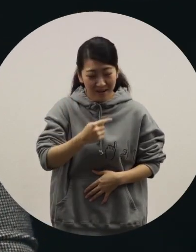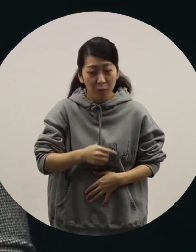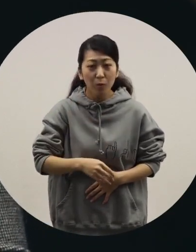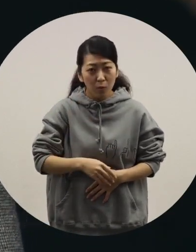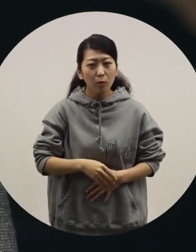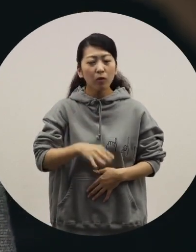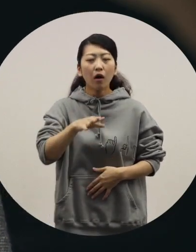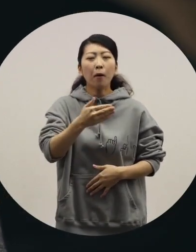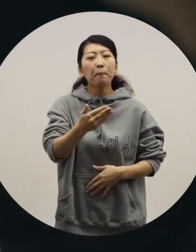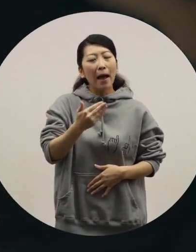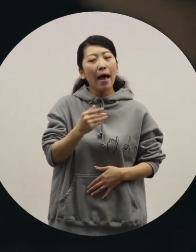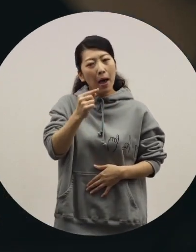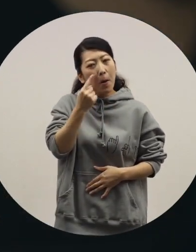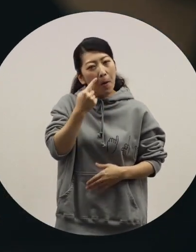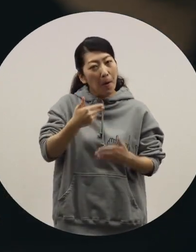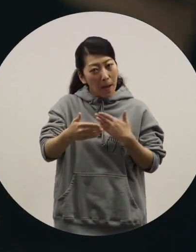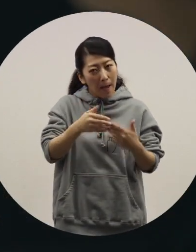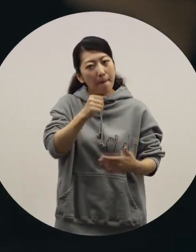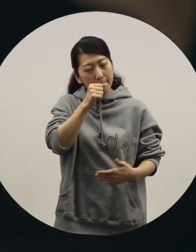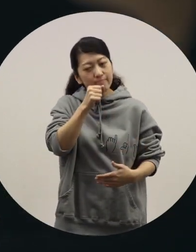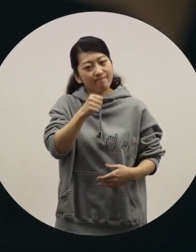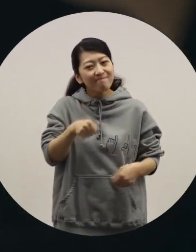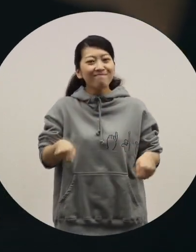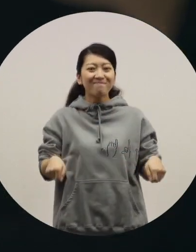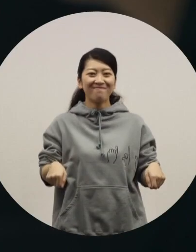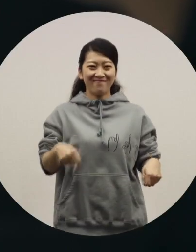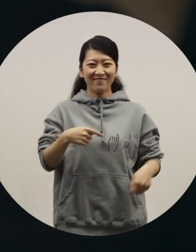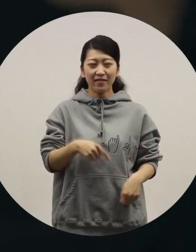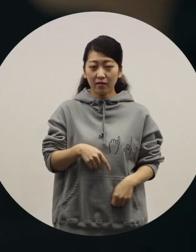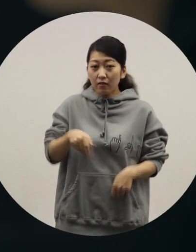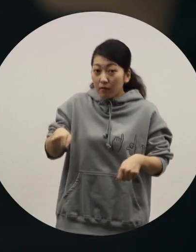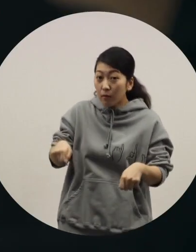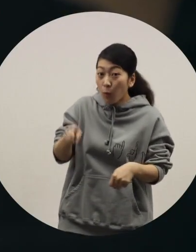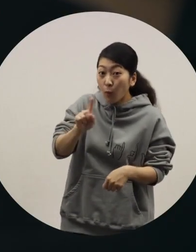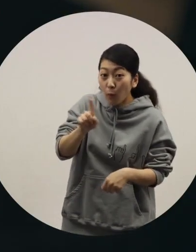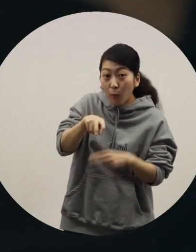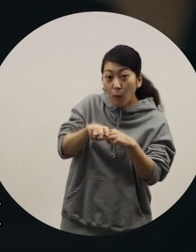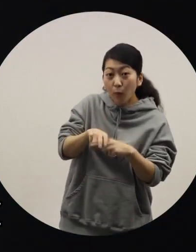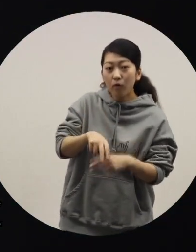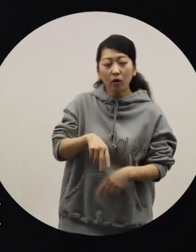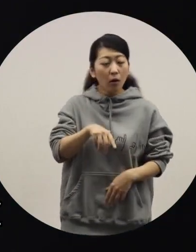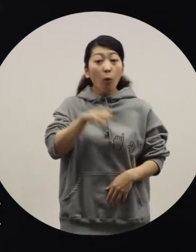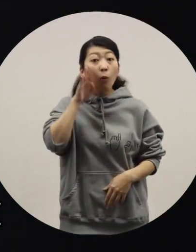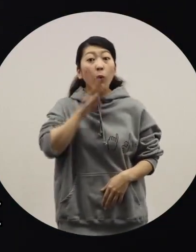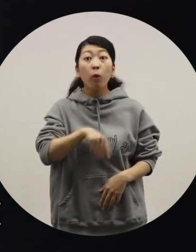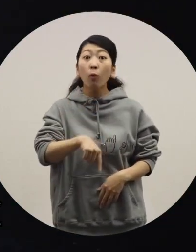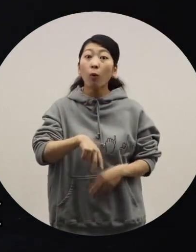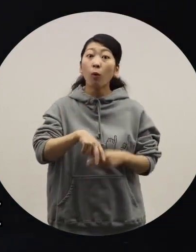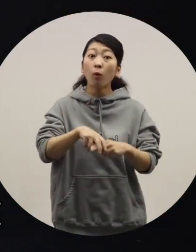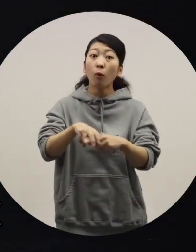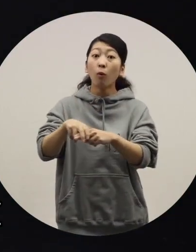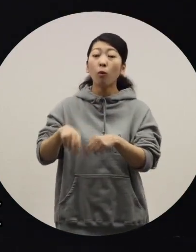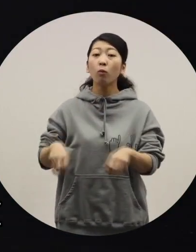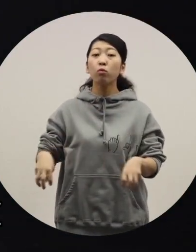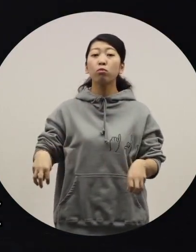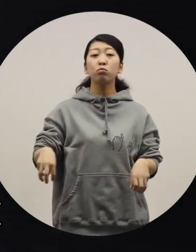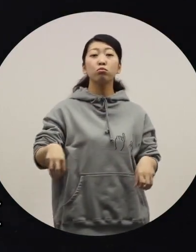but I thought it'd be good to experience them. [Ochiai] How has it been? [Azuma] Since it moves so smoothly,